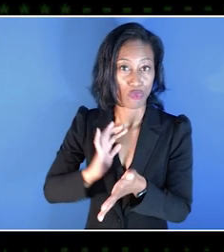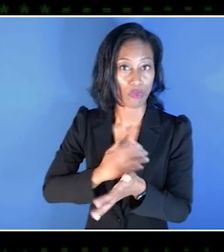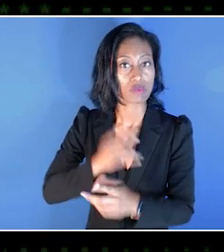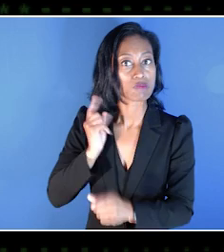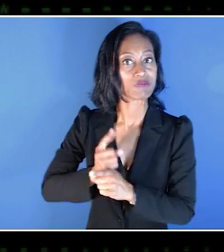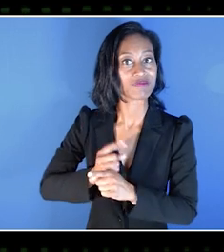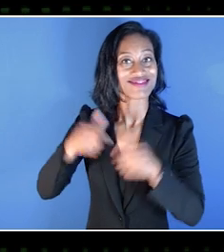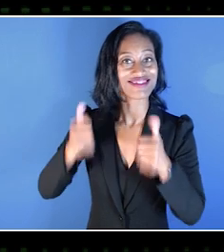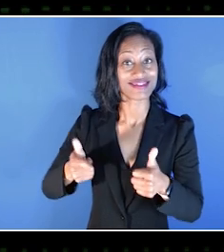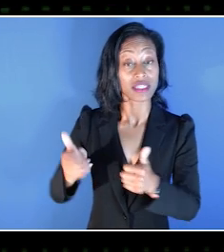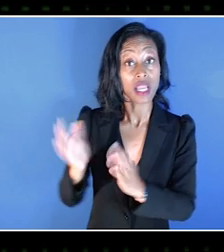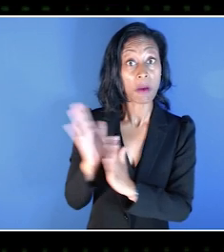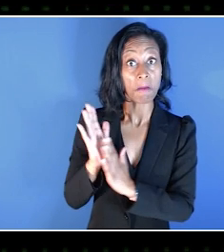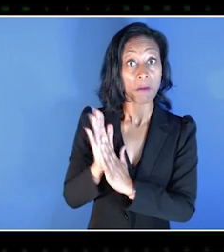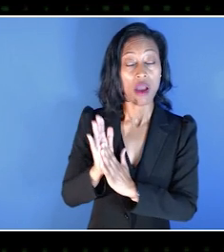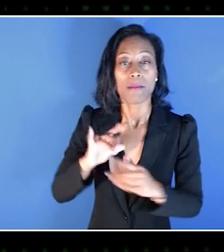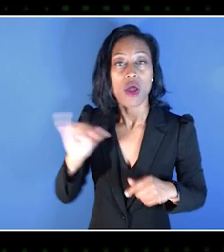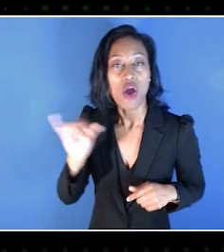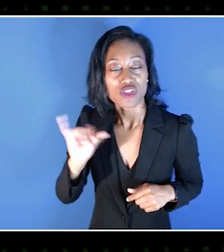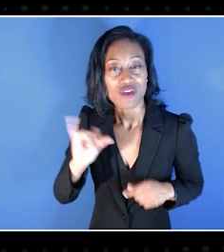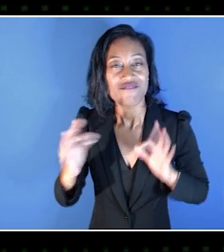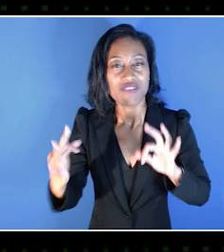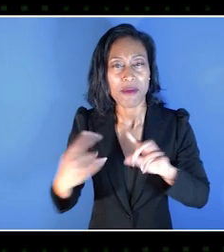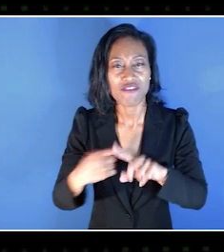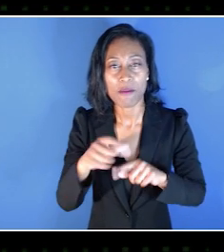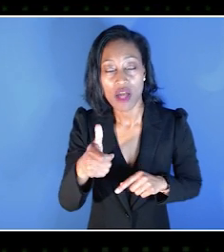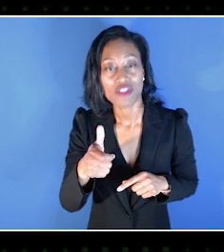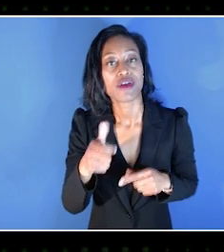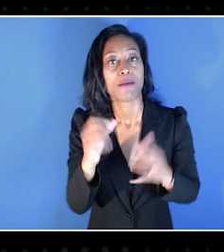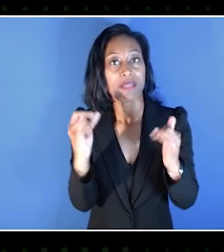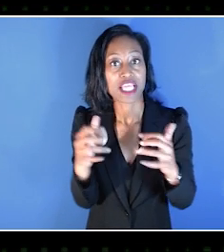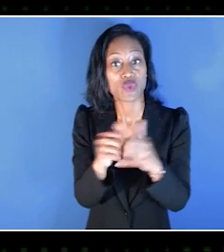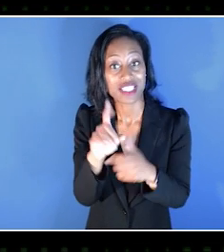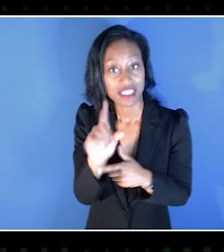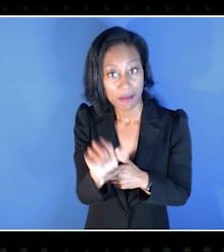it also gave more feedback from other players with disabilities